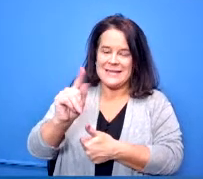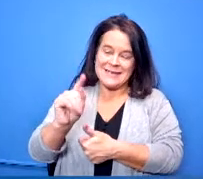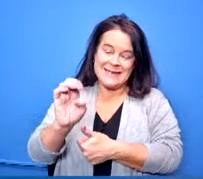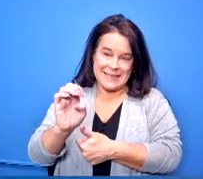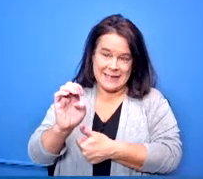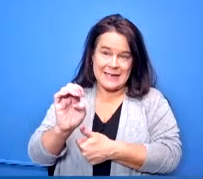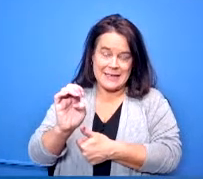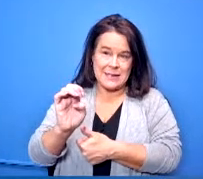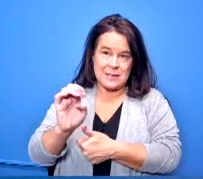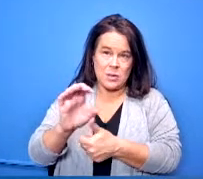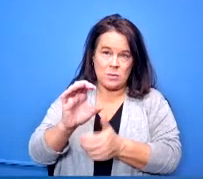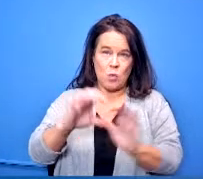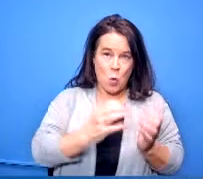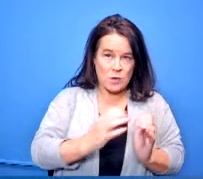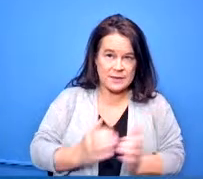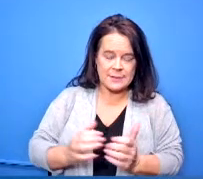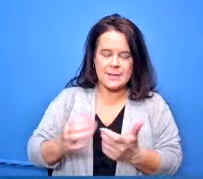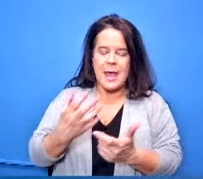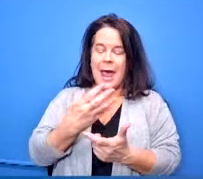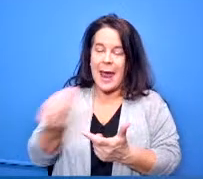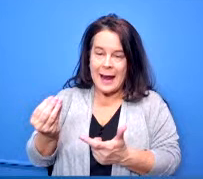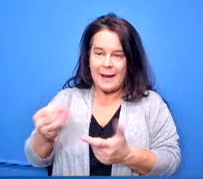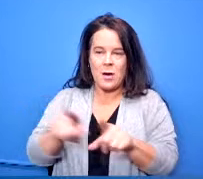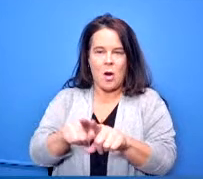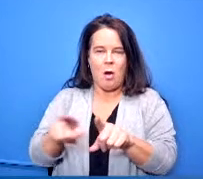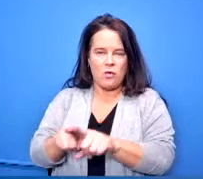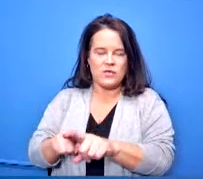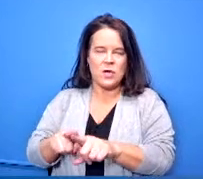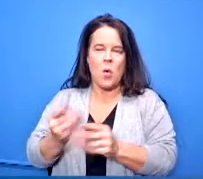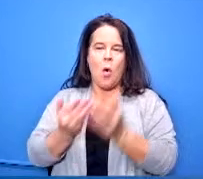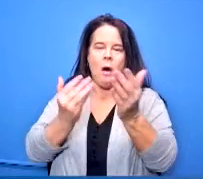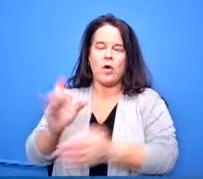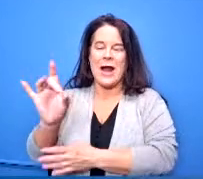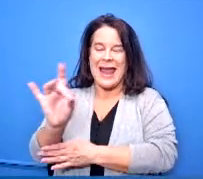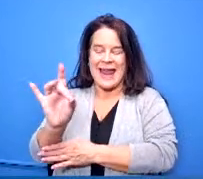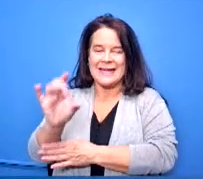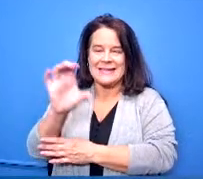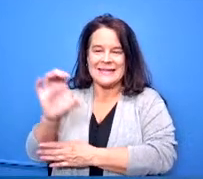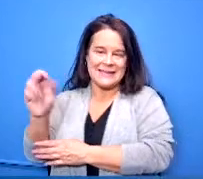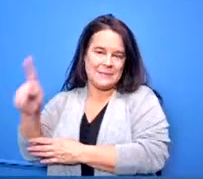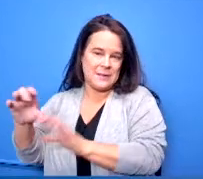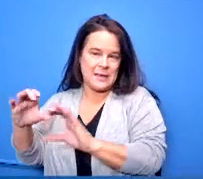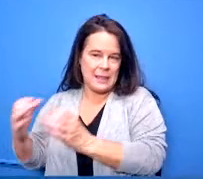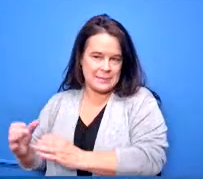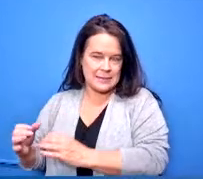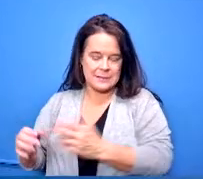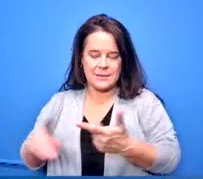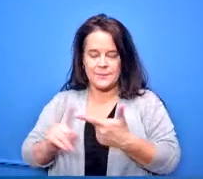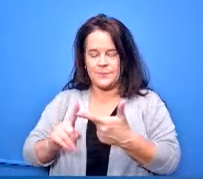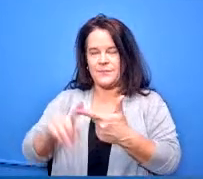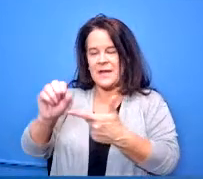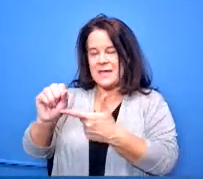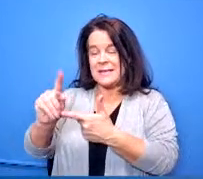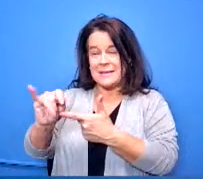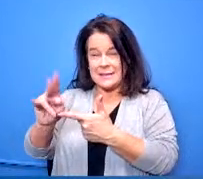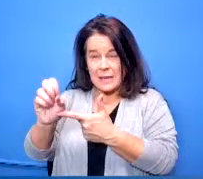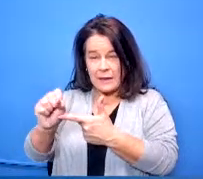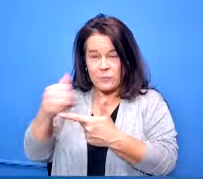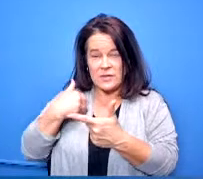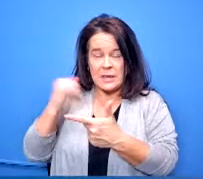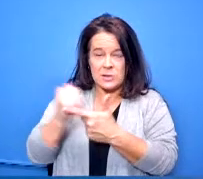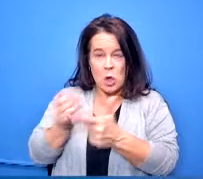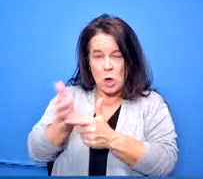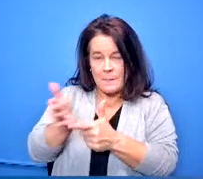offer currently eight college credit plus courses stivers has their art magnet programs they offer